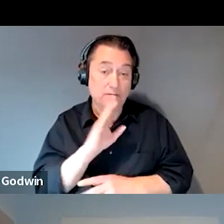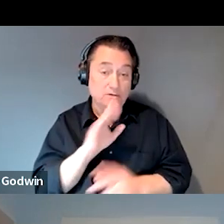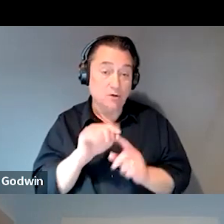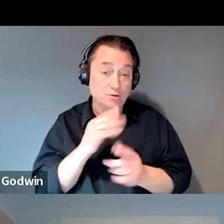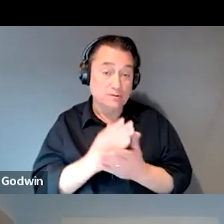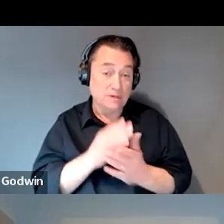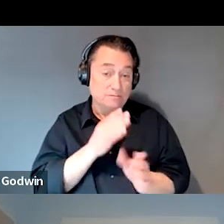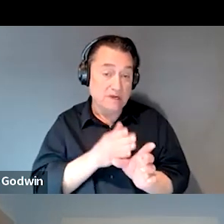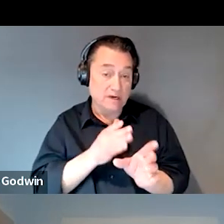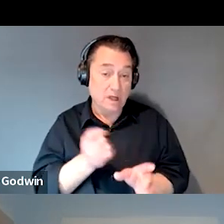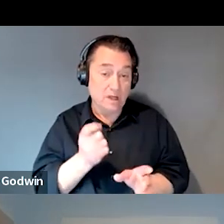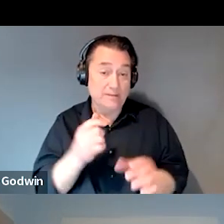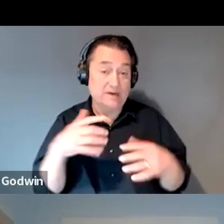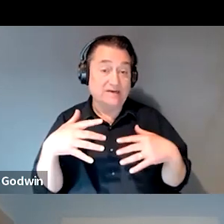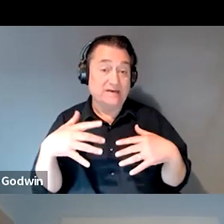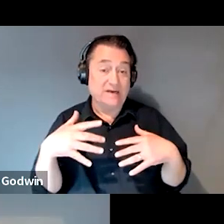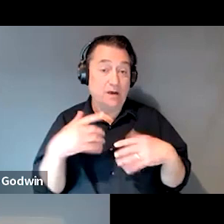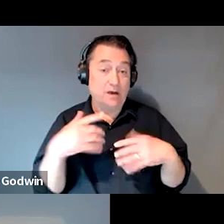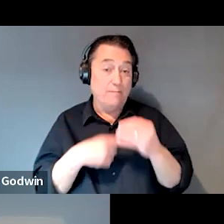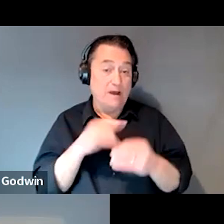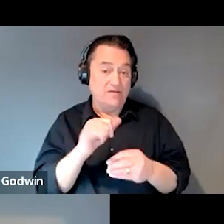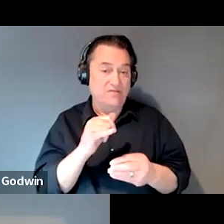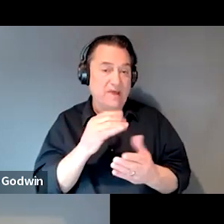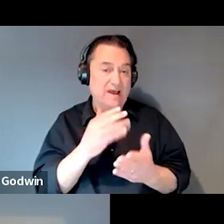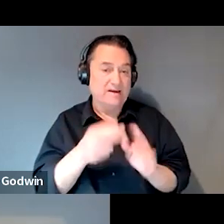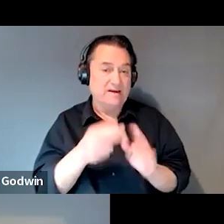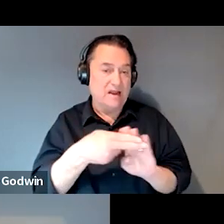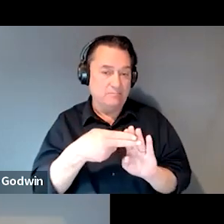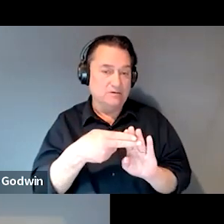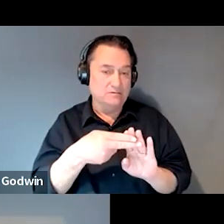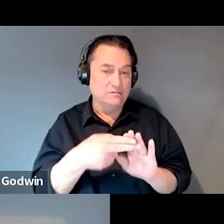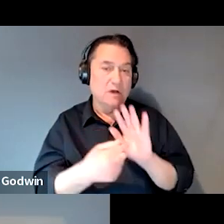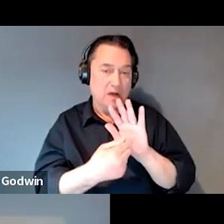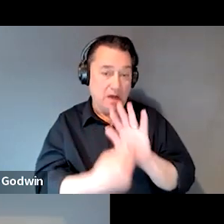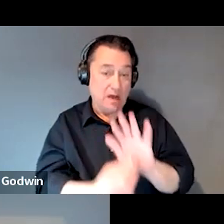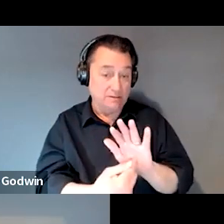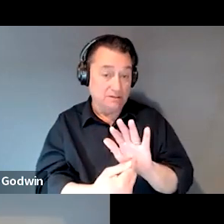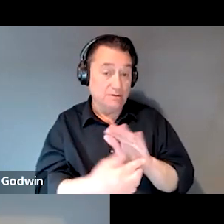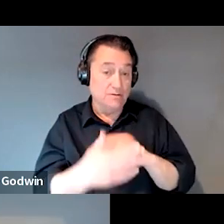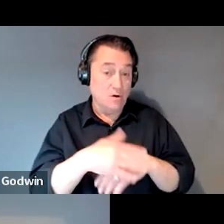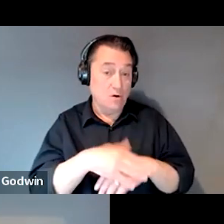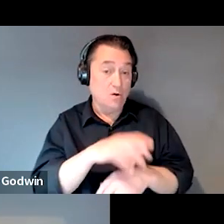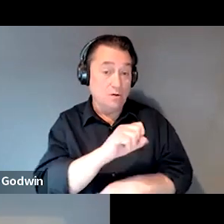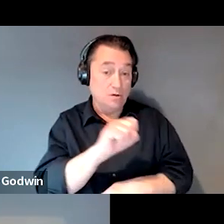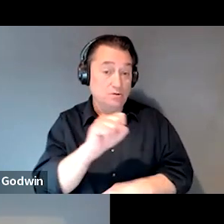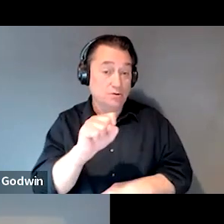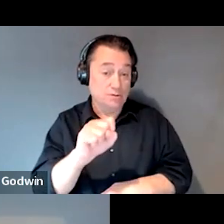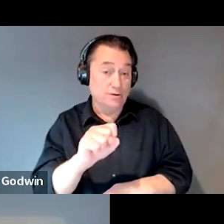that are a little apprehensive about that listing, so I just showed them the listing on Social Security, printed out the criteria and then they're pretty open